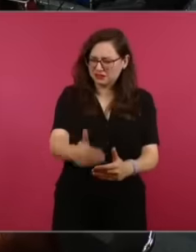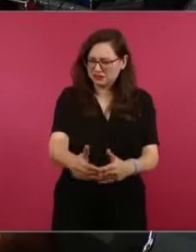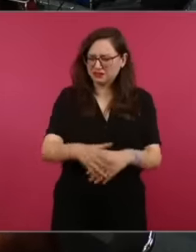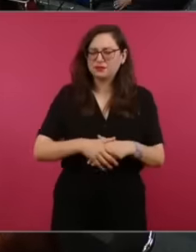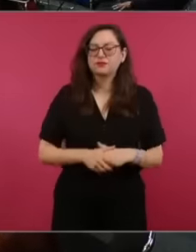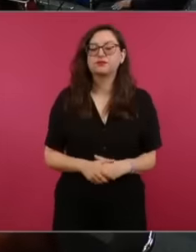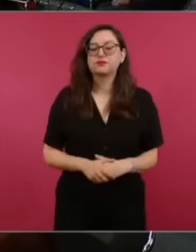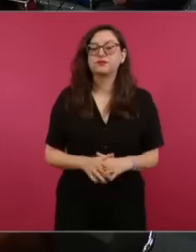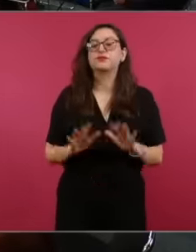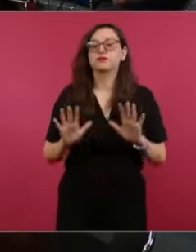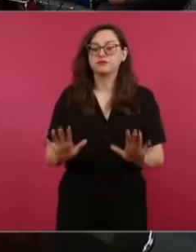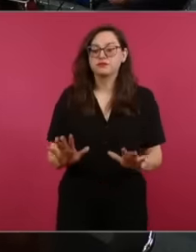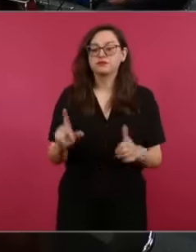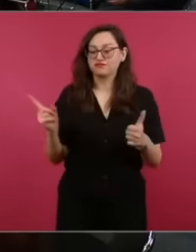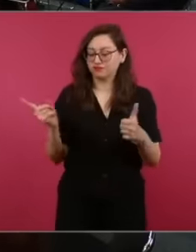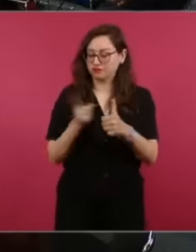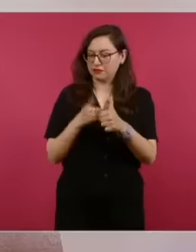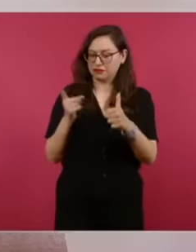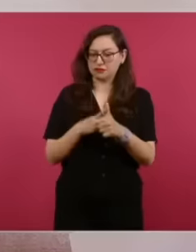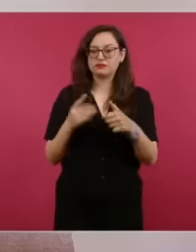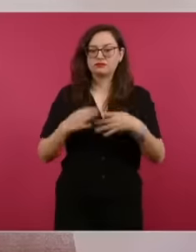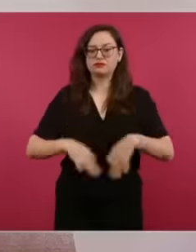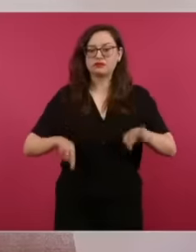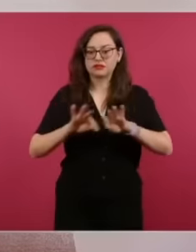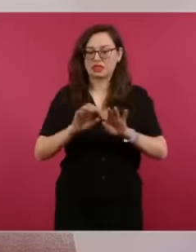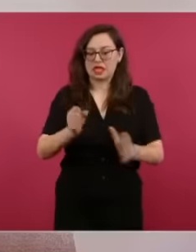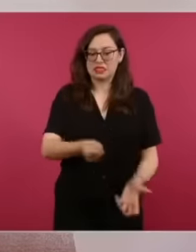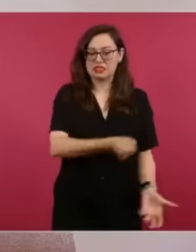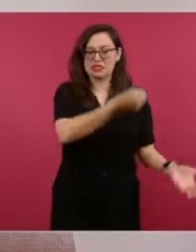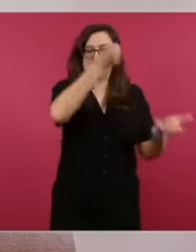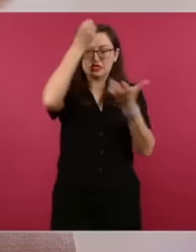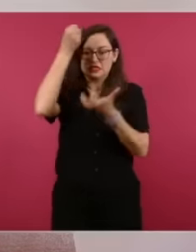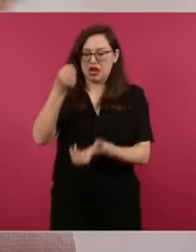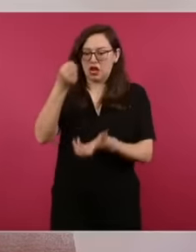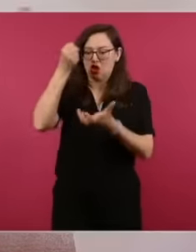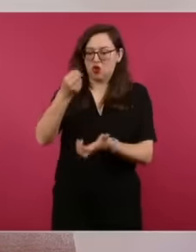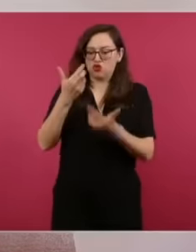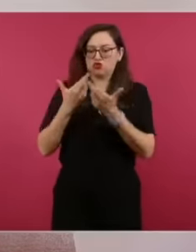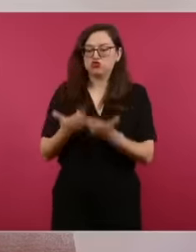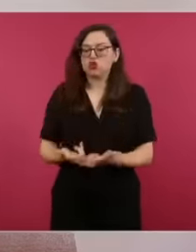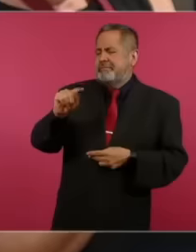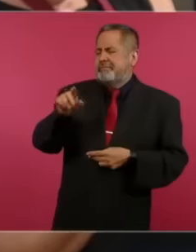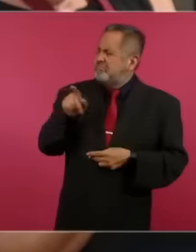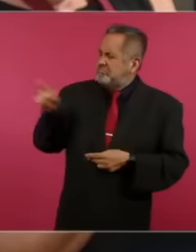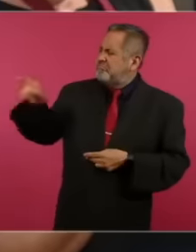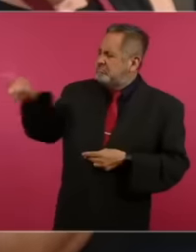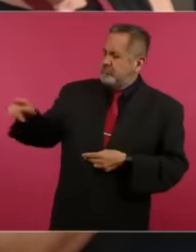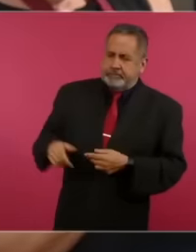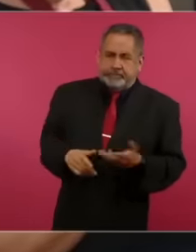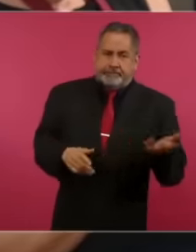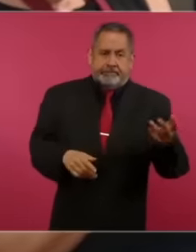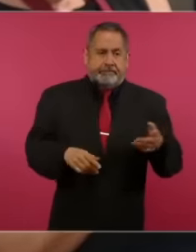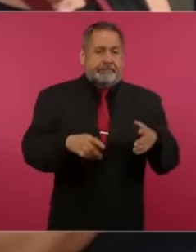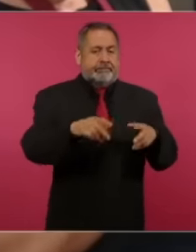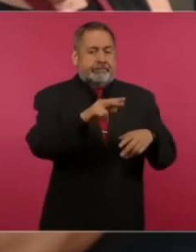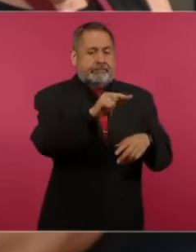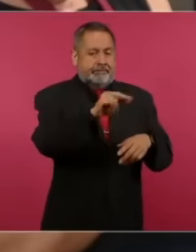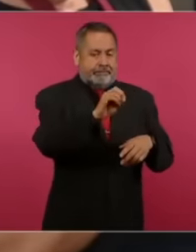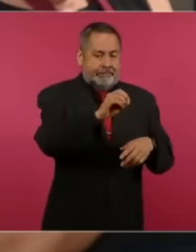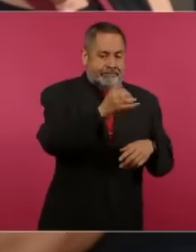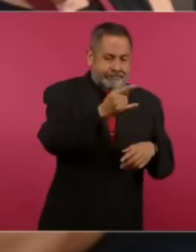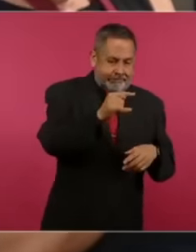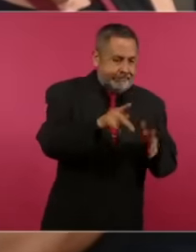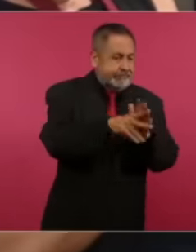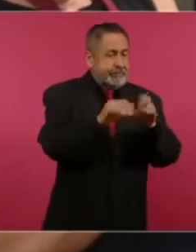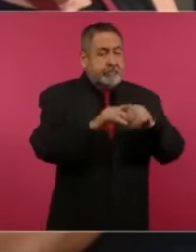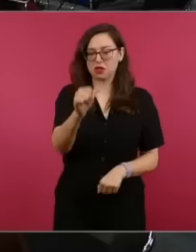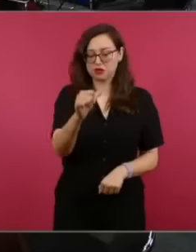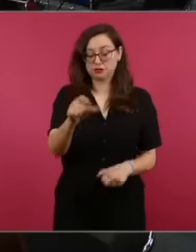where the money comes from yes to not allow corruption the second is